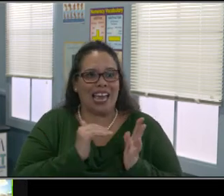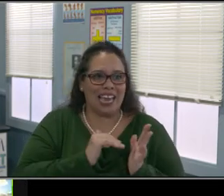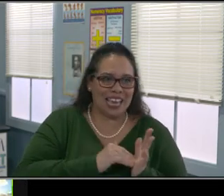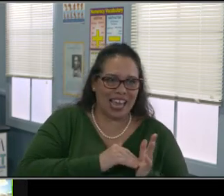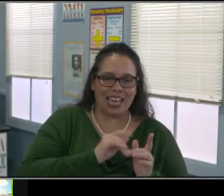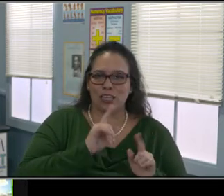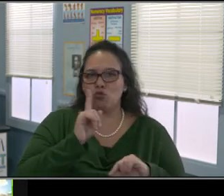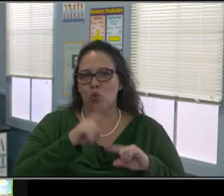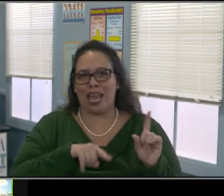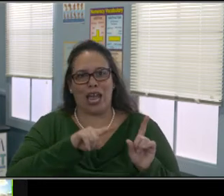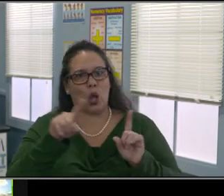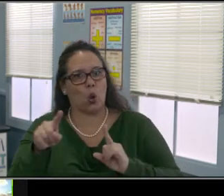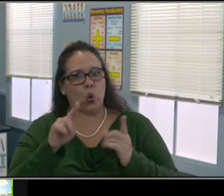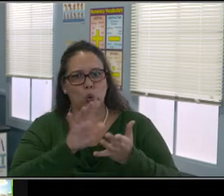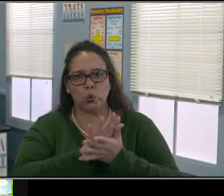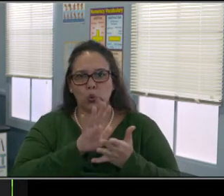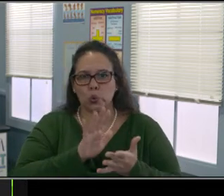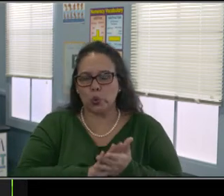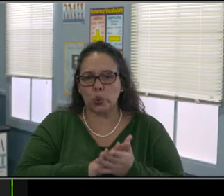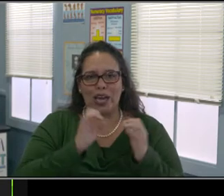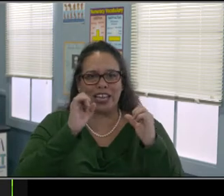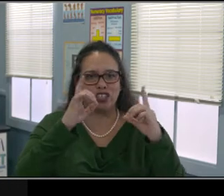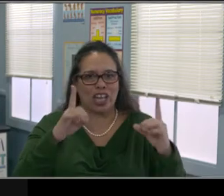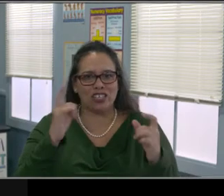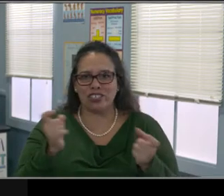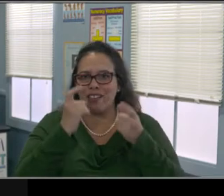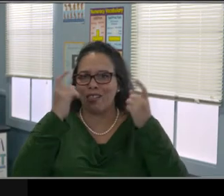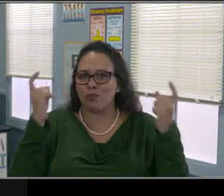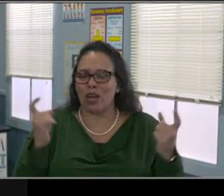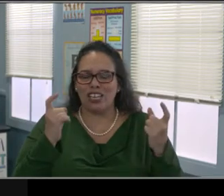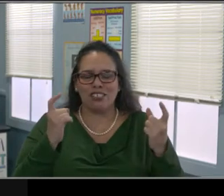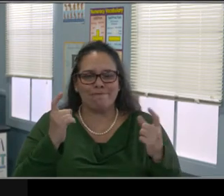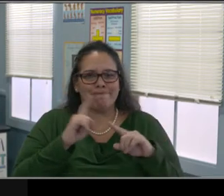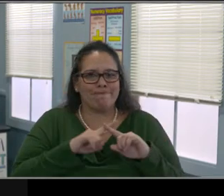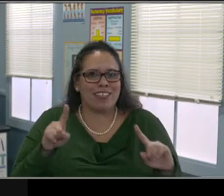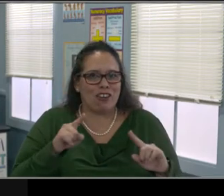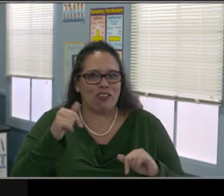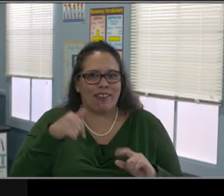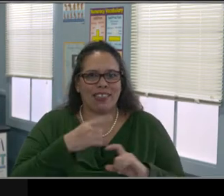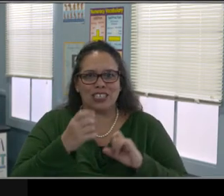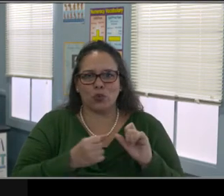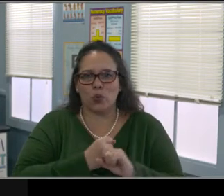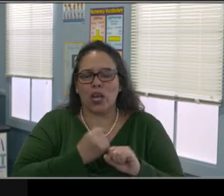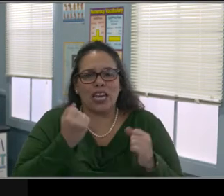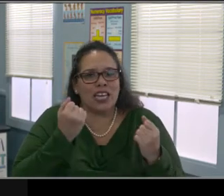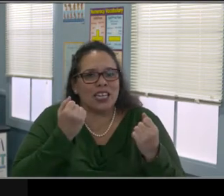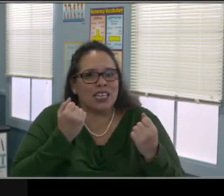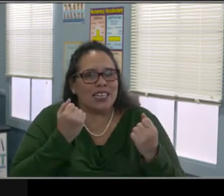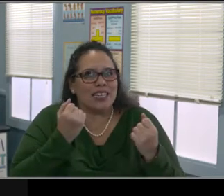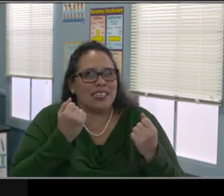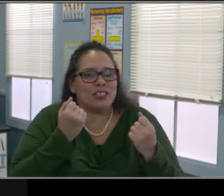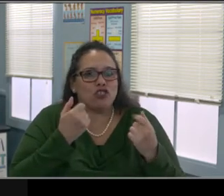also received the agenda, which brings me to our first speaker, Dr. Wendy Rosenquist.